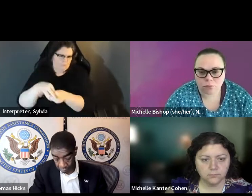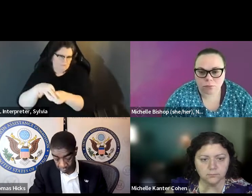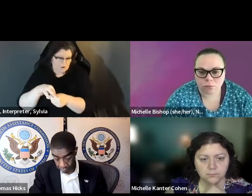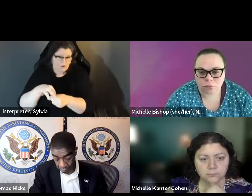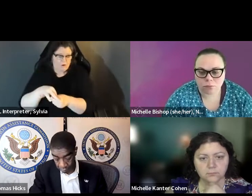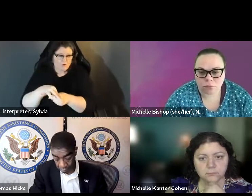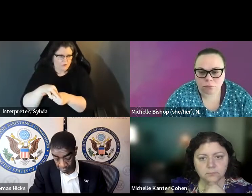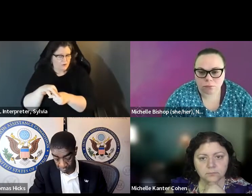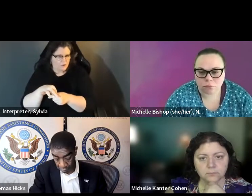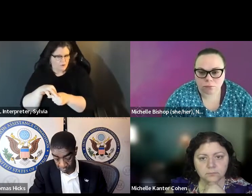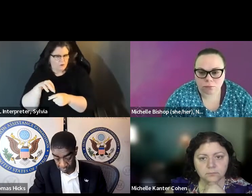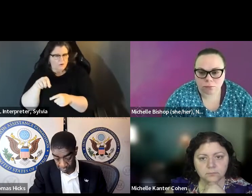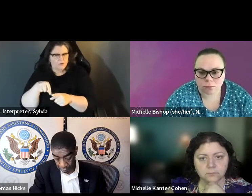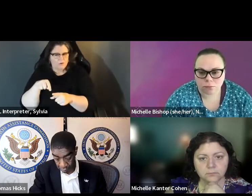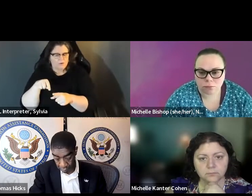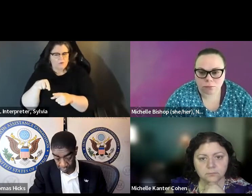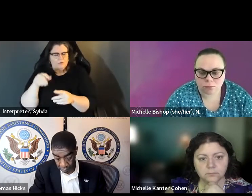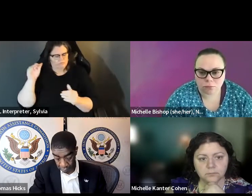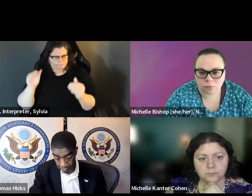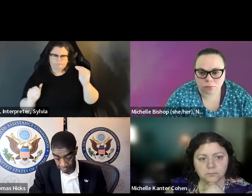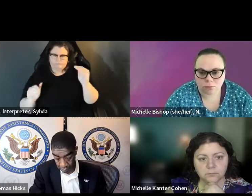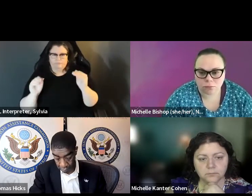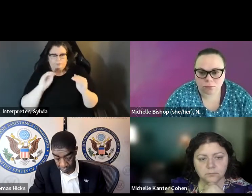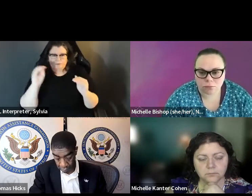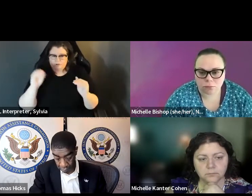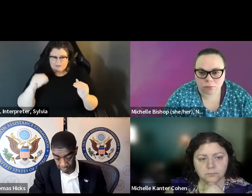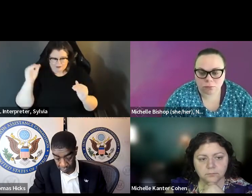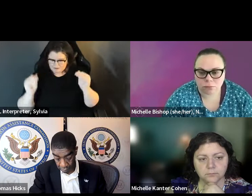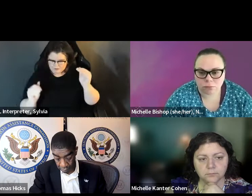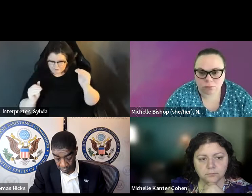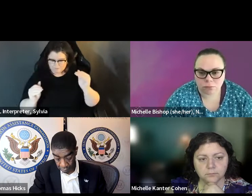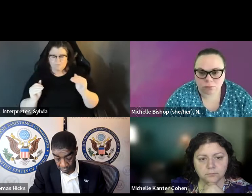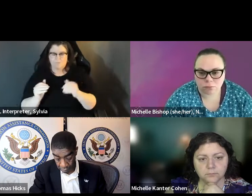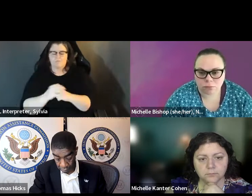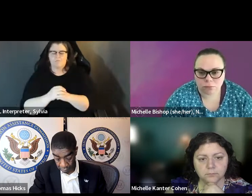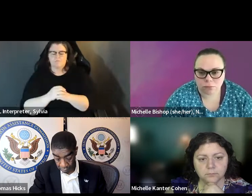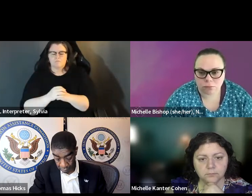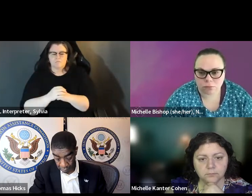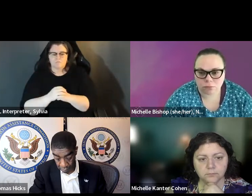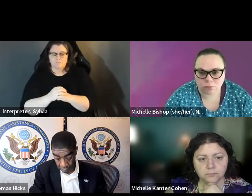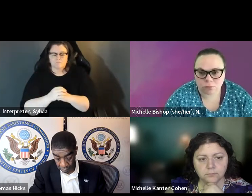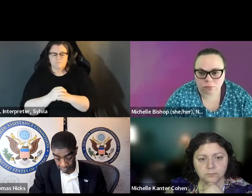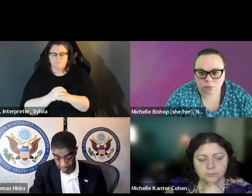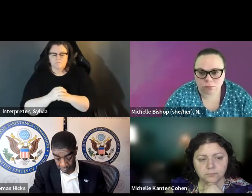That there's a stubborn turnout gap. but there's a stubborn turnout gap about 5 to 7 percentage points between people with and without Who about 5 to 7 percentage points between people with and without disabilities.